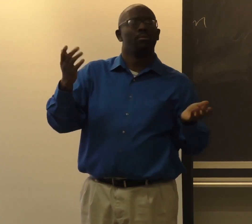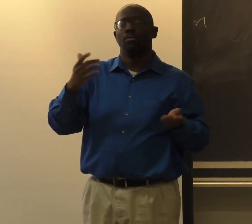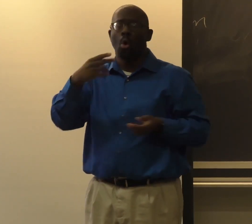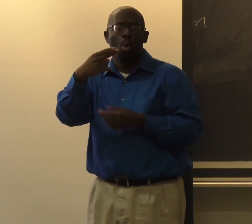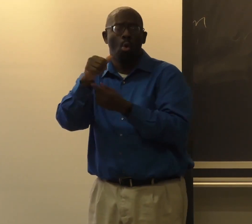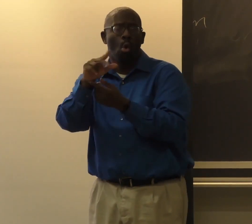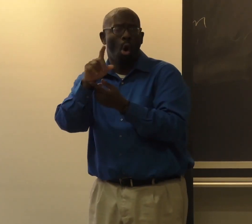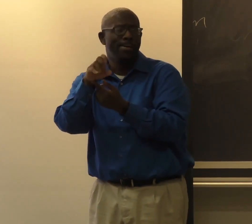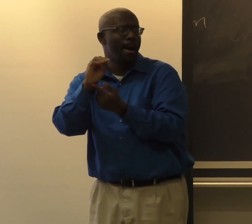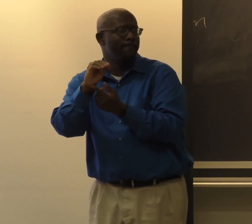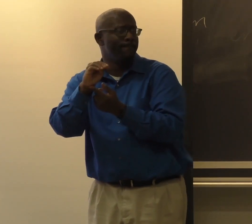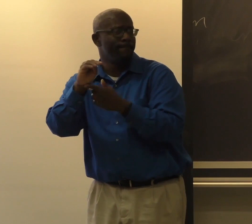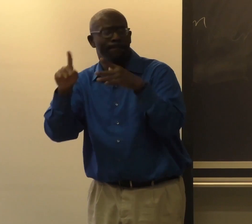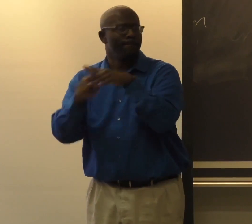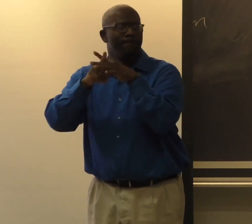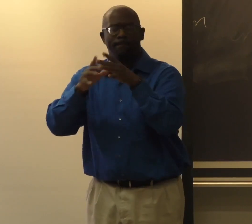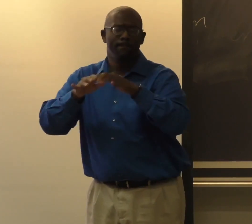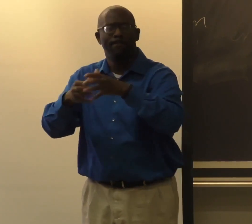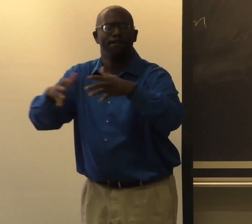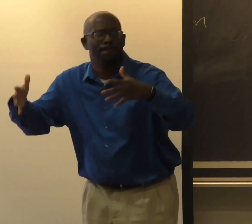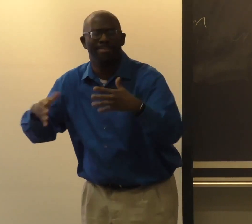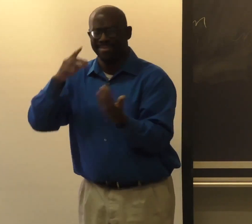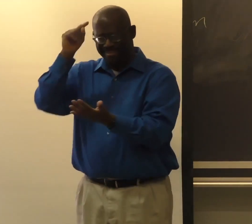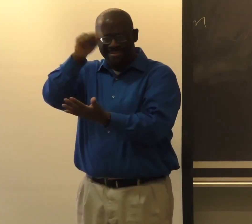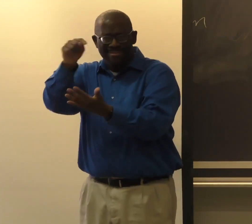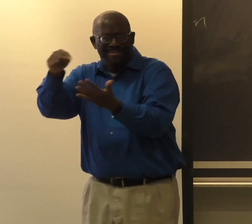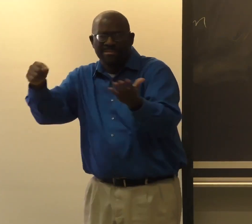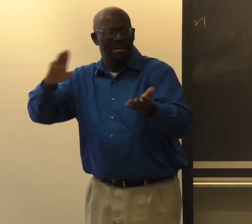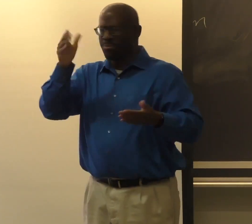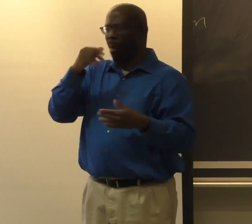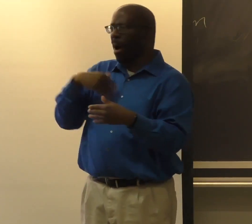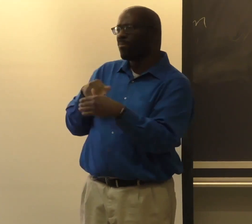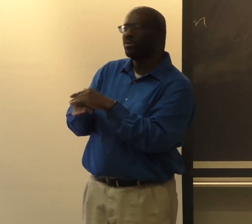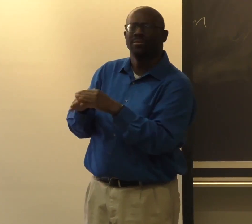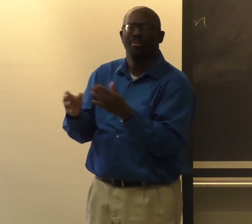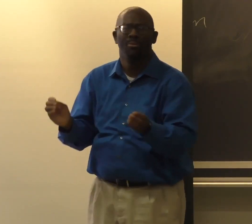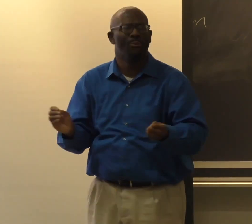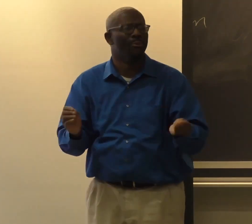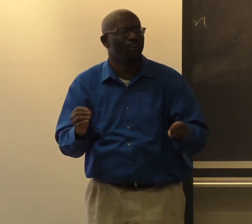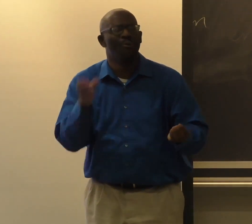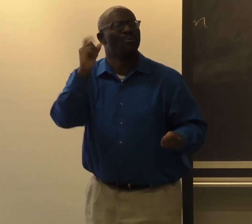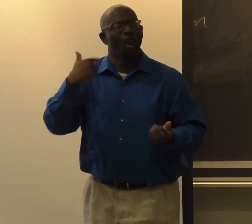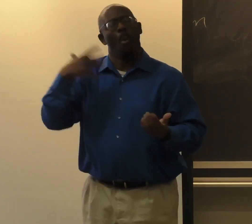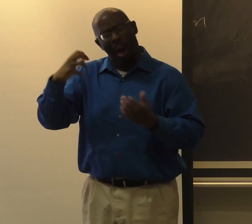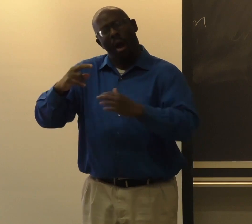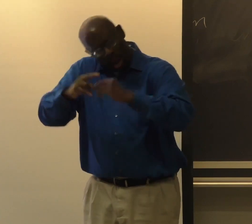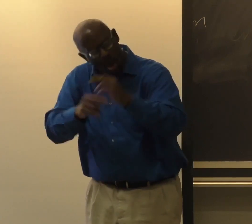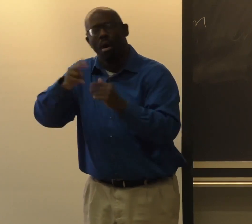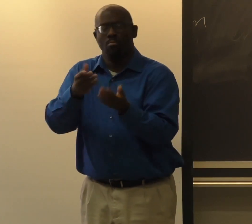whether it be African folk tales. And they don't have access, oftentimes, to those things.